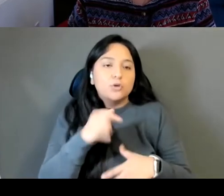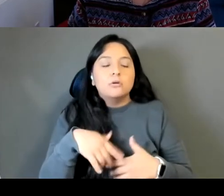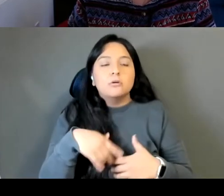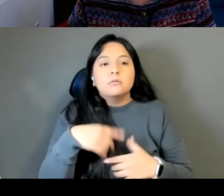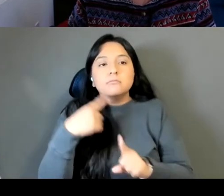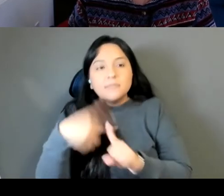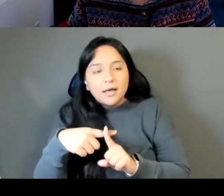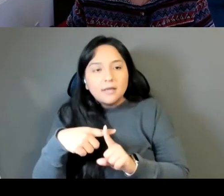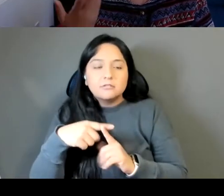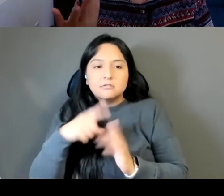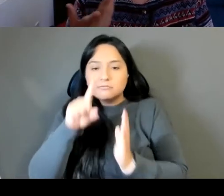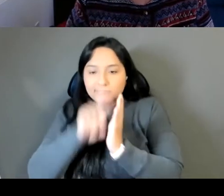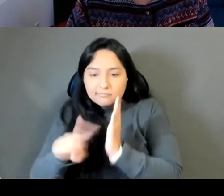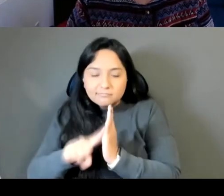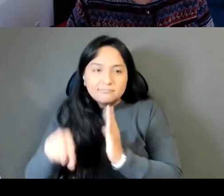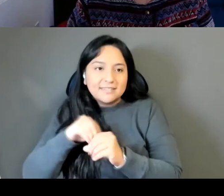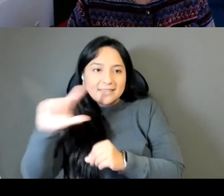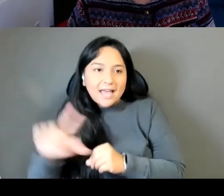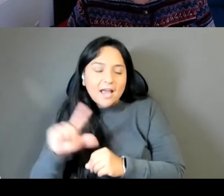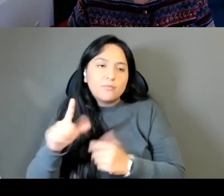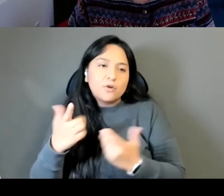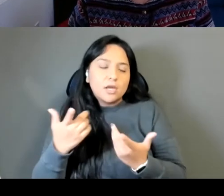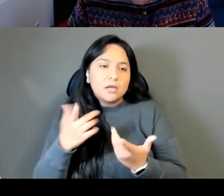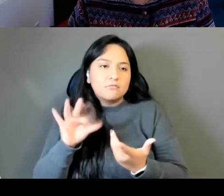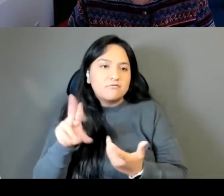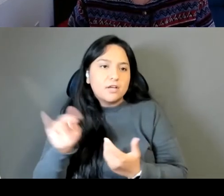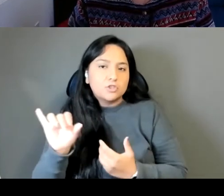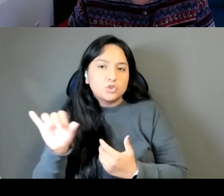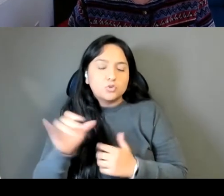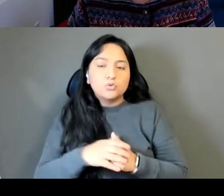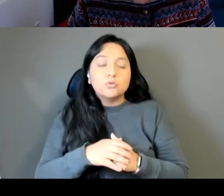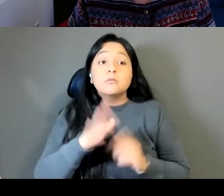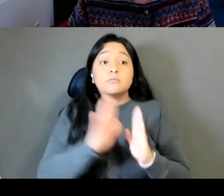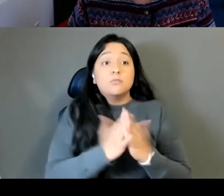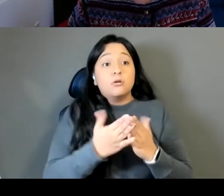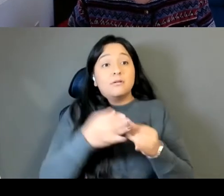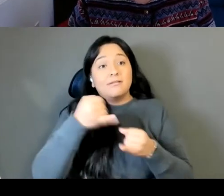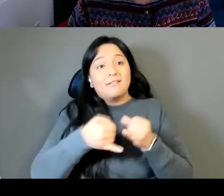But, and then also at the end, I have an author's note because there's really not a lot about